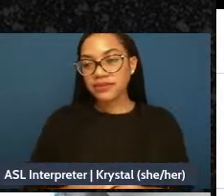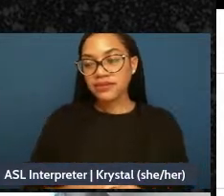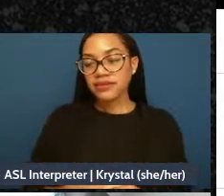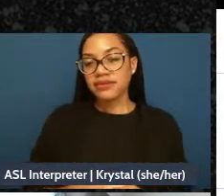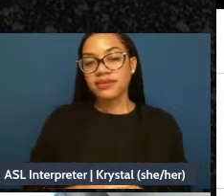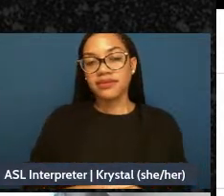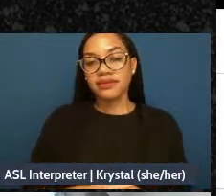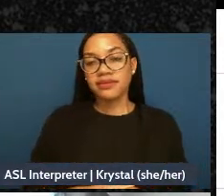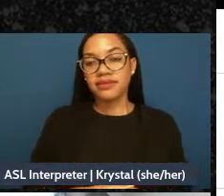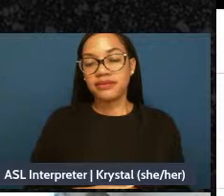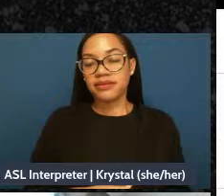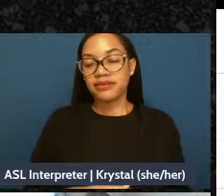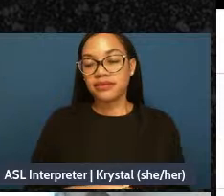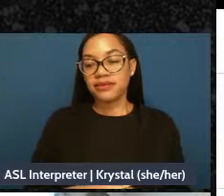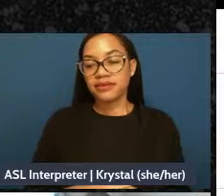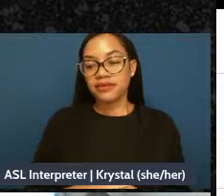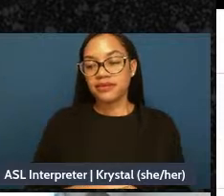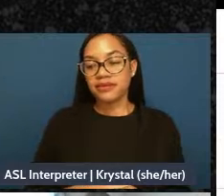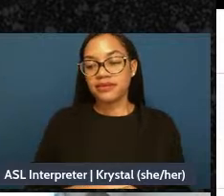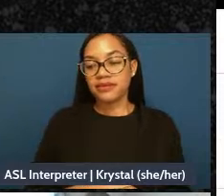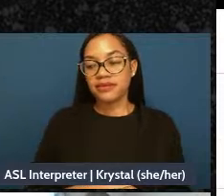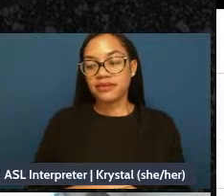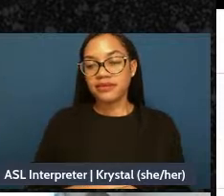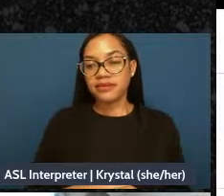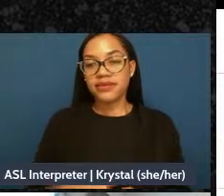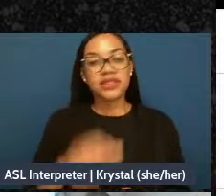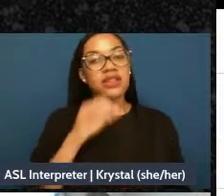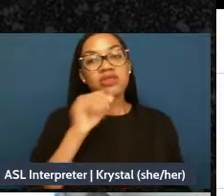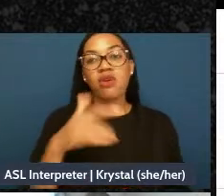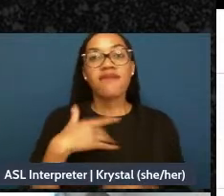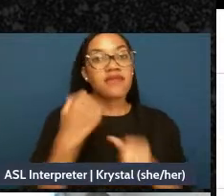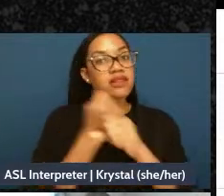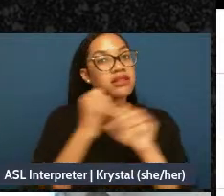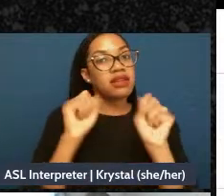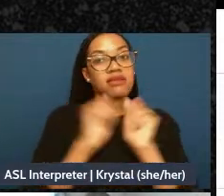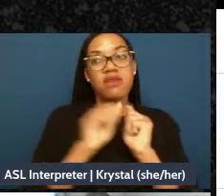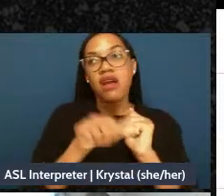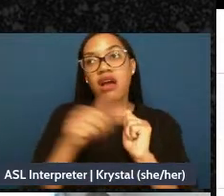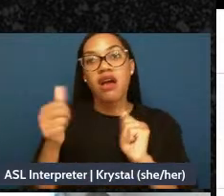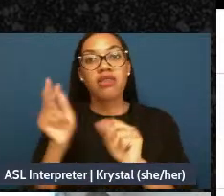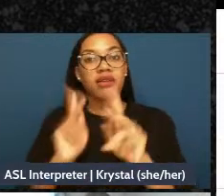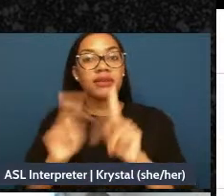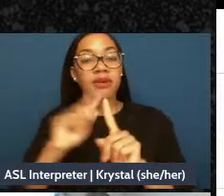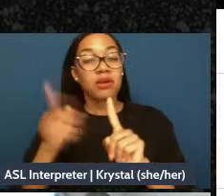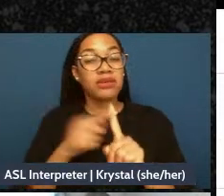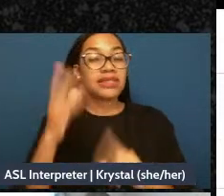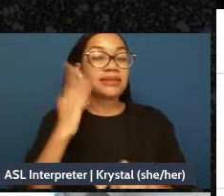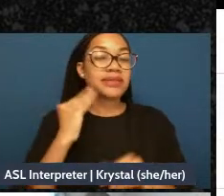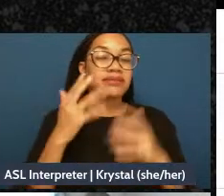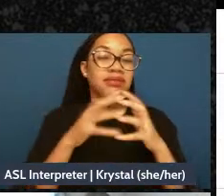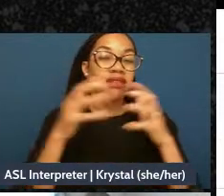We have: I don't feel safe with other people when I'm really in struggle town, but trees, river,